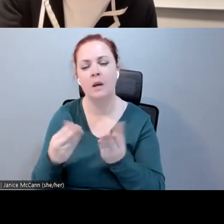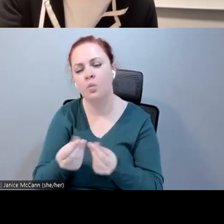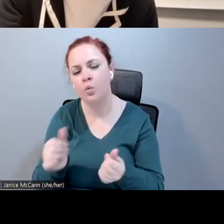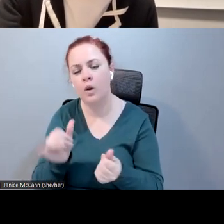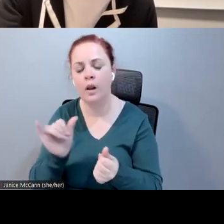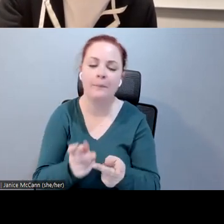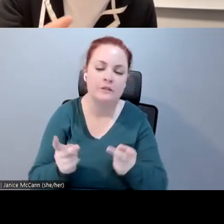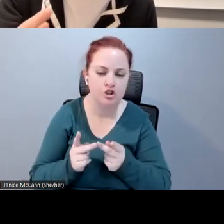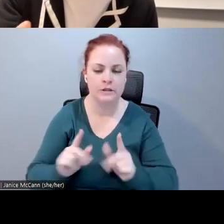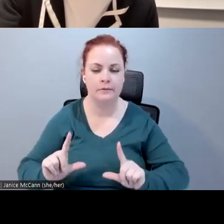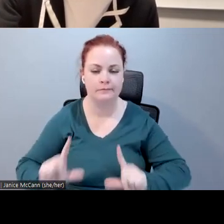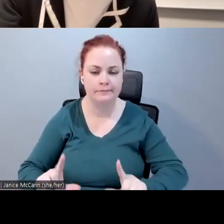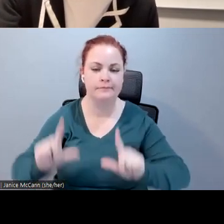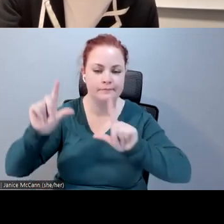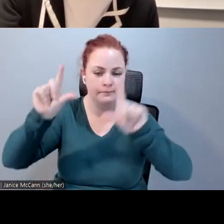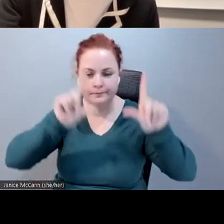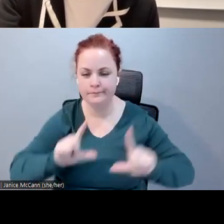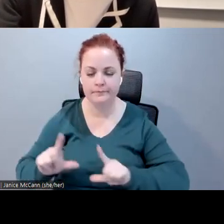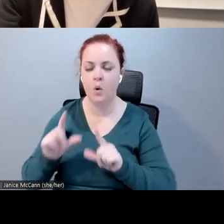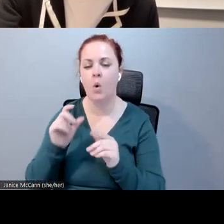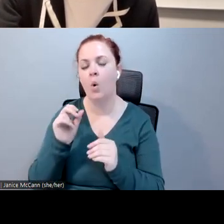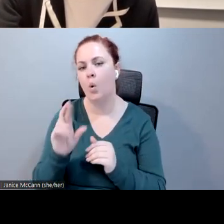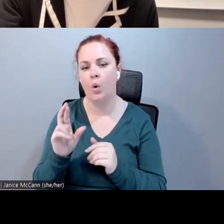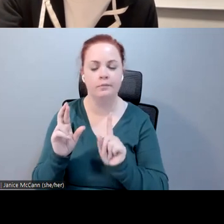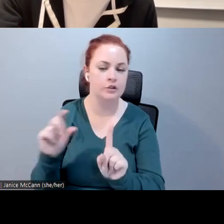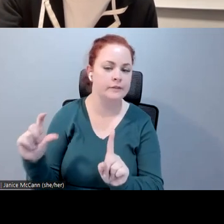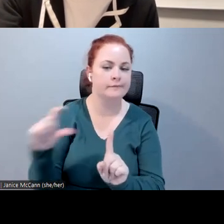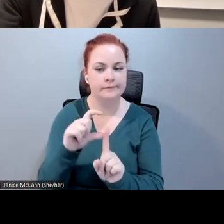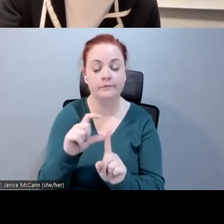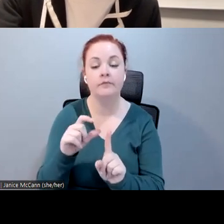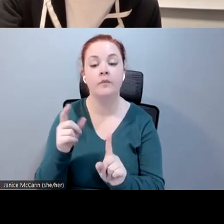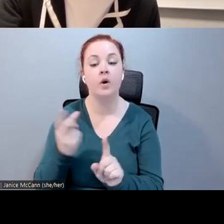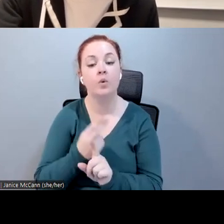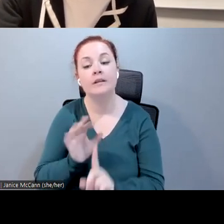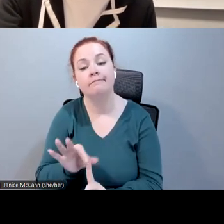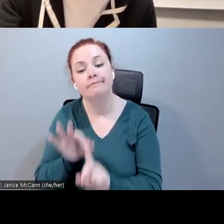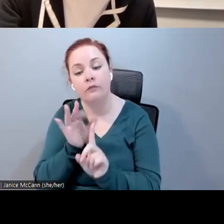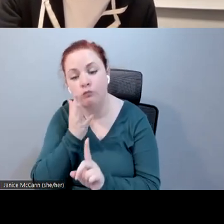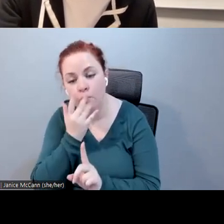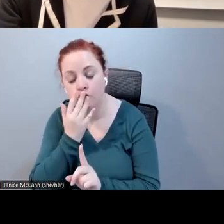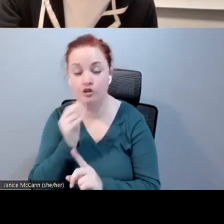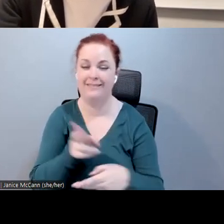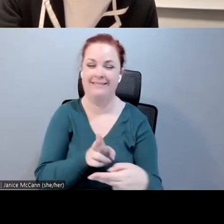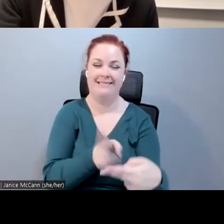captions using distinct colors, naming speakers. These are all